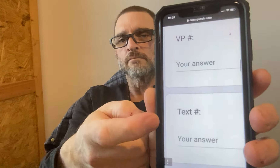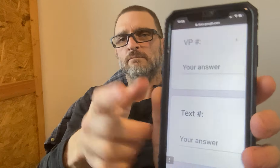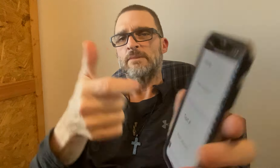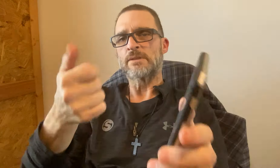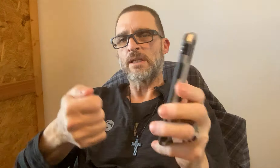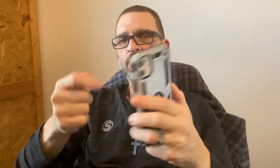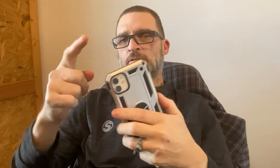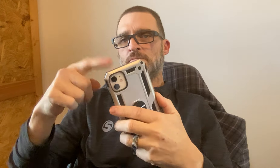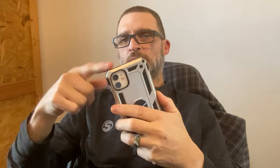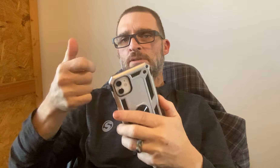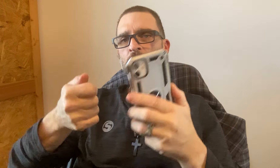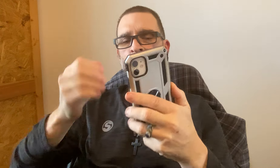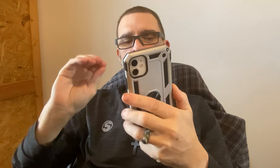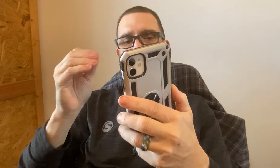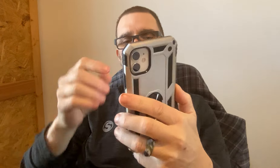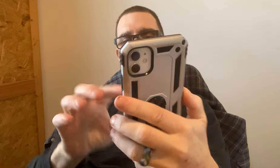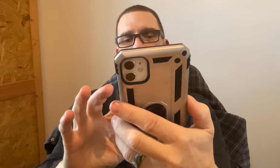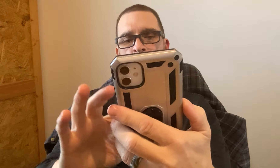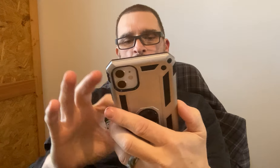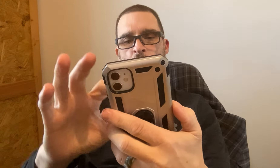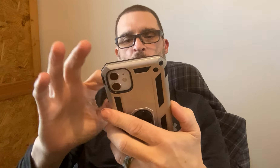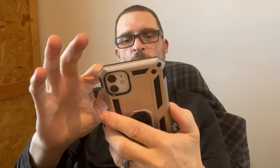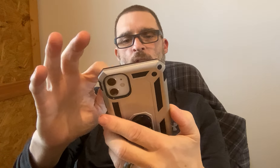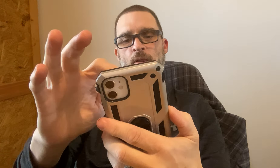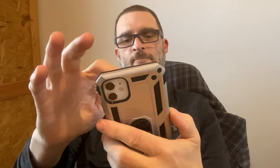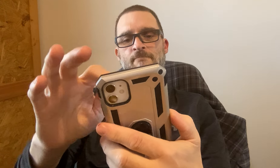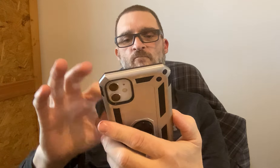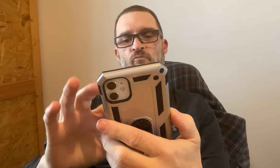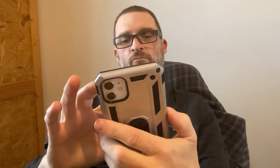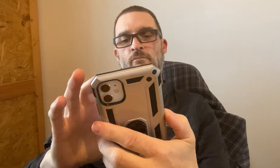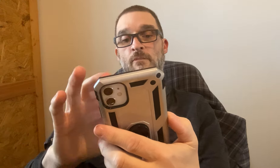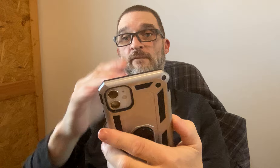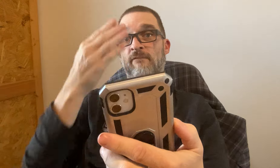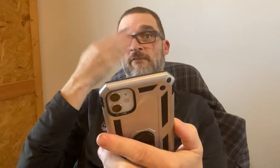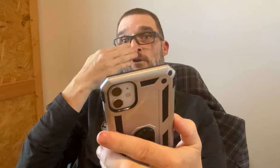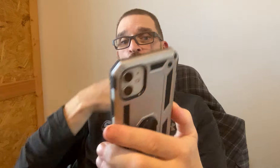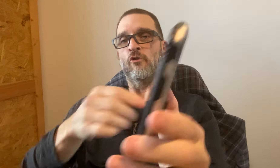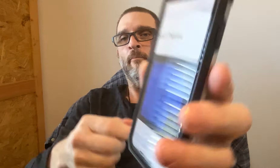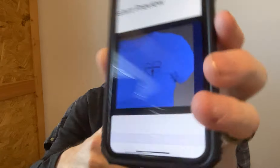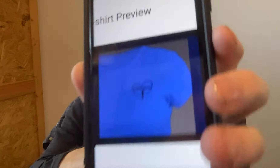Your text number here